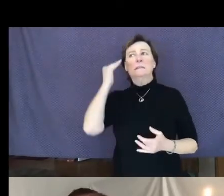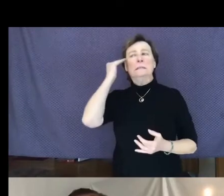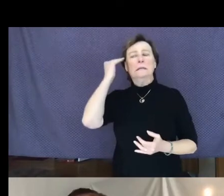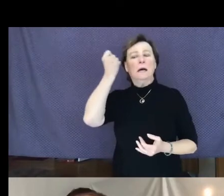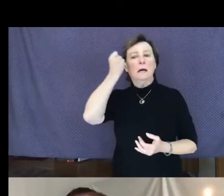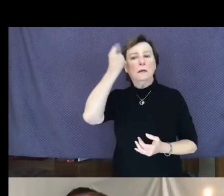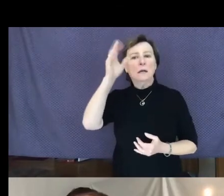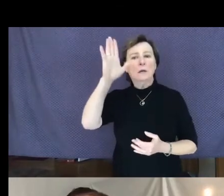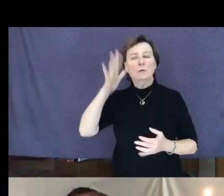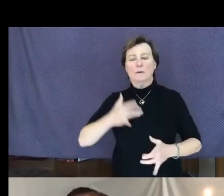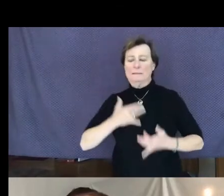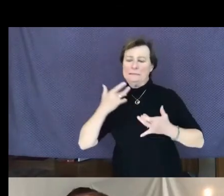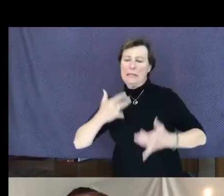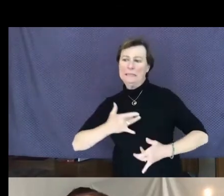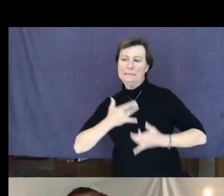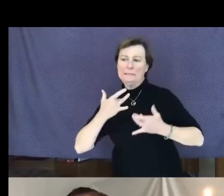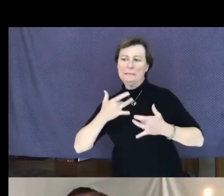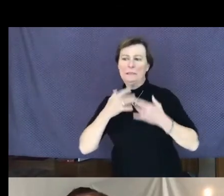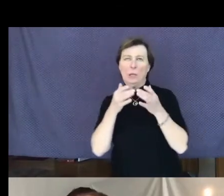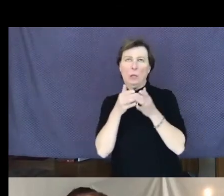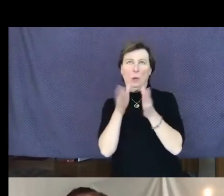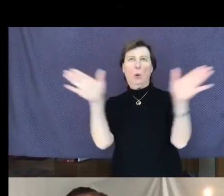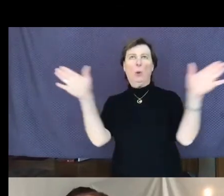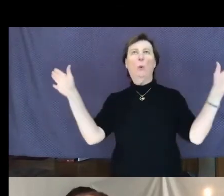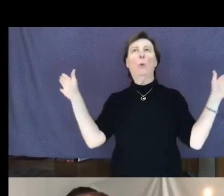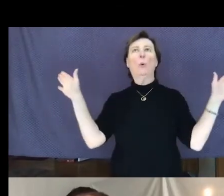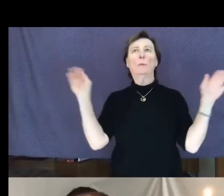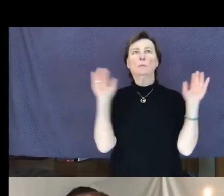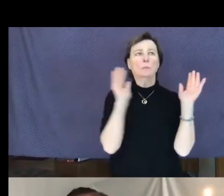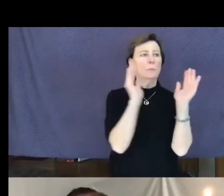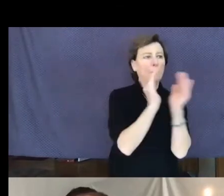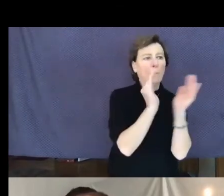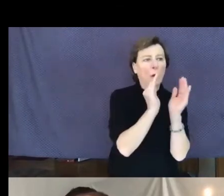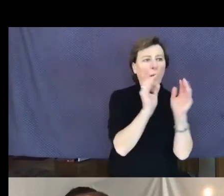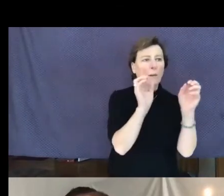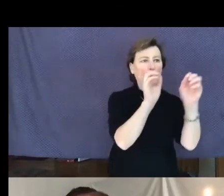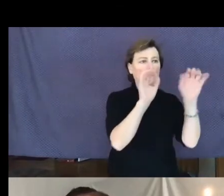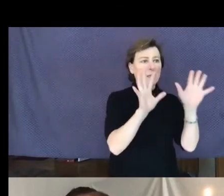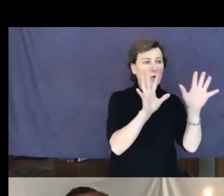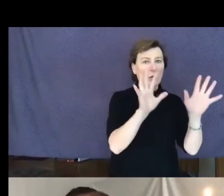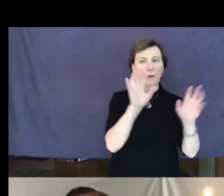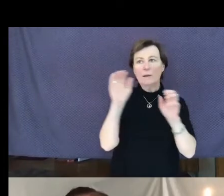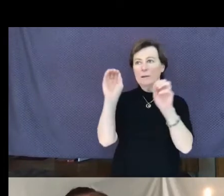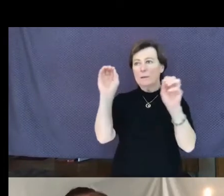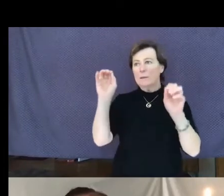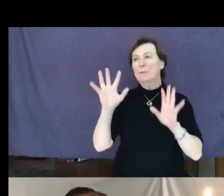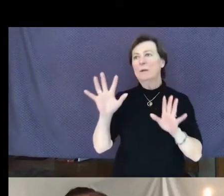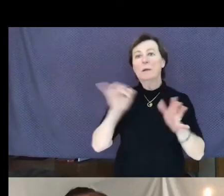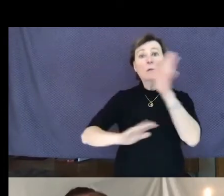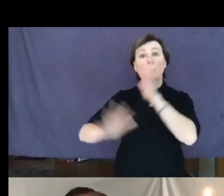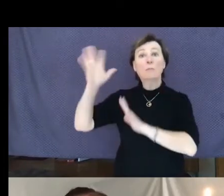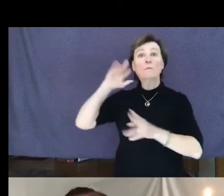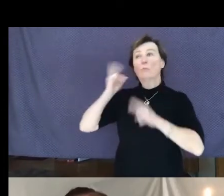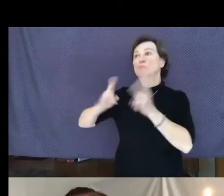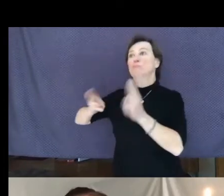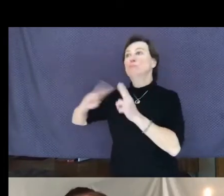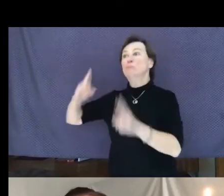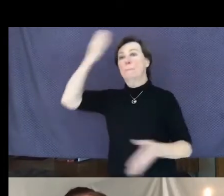Open up to all the small miracles you rushed through. Become